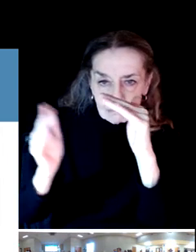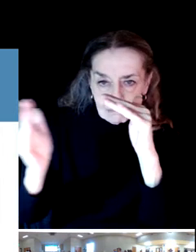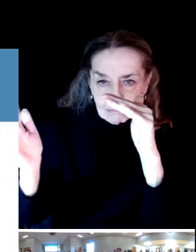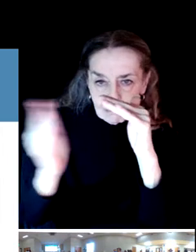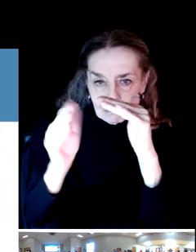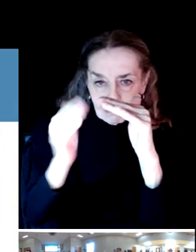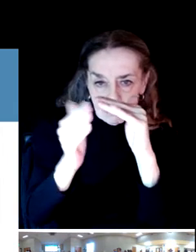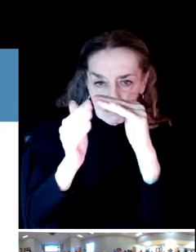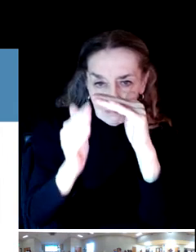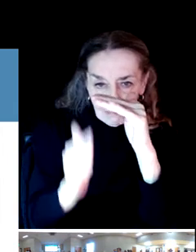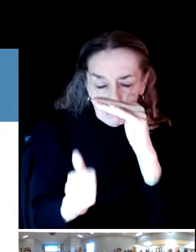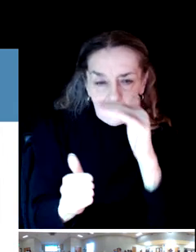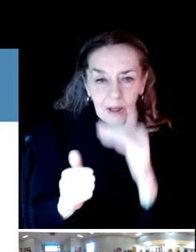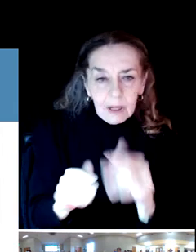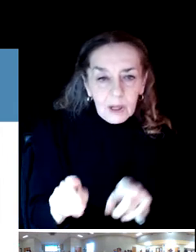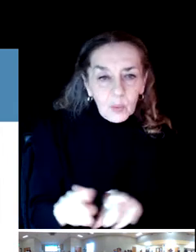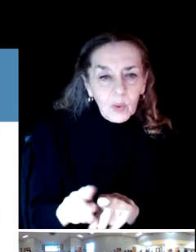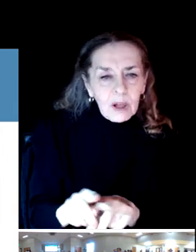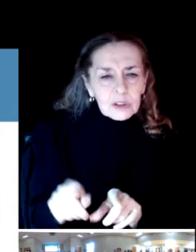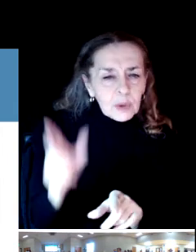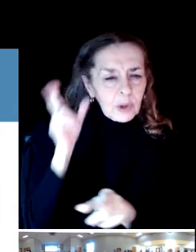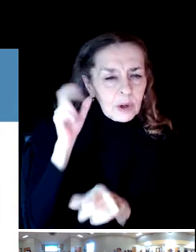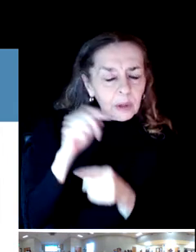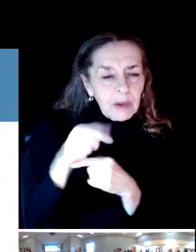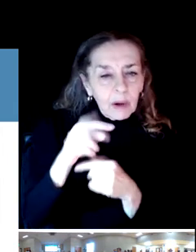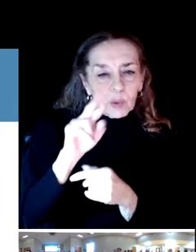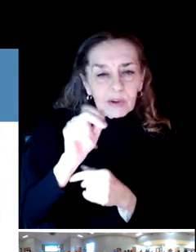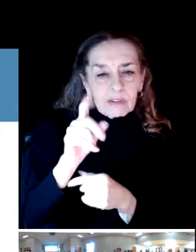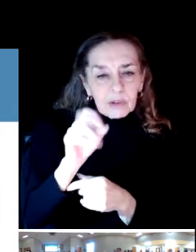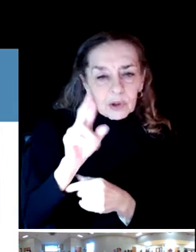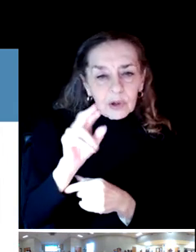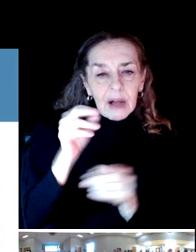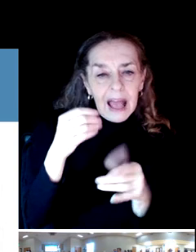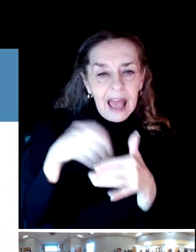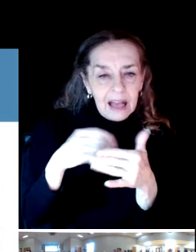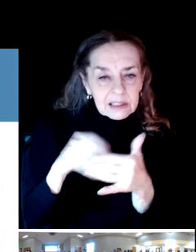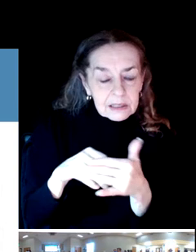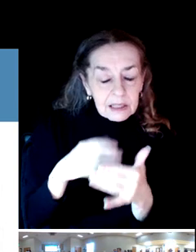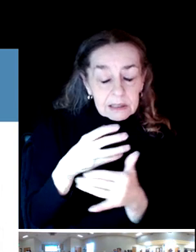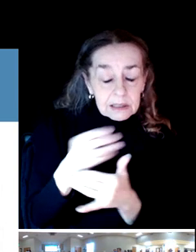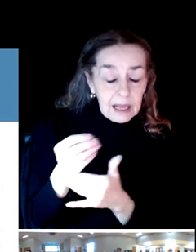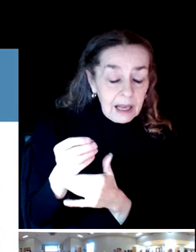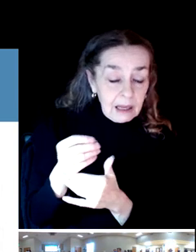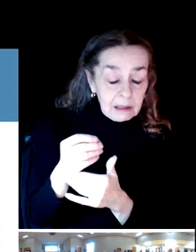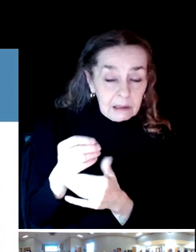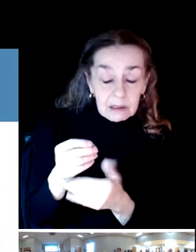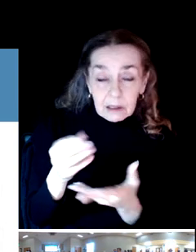We also heard about river access and the fact that the additional access and indeed ease